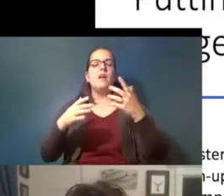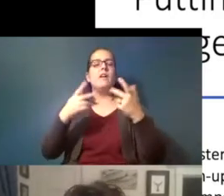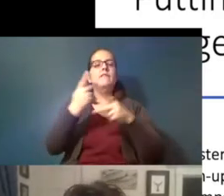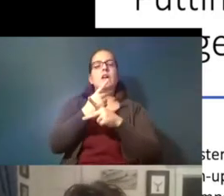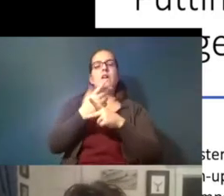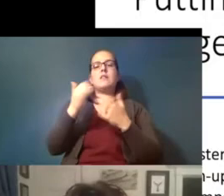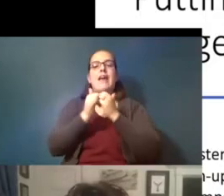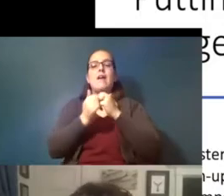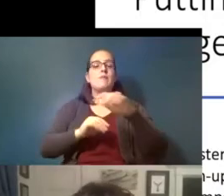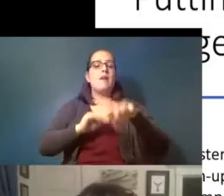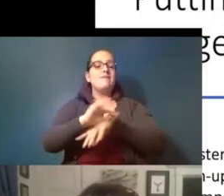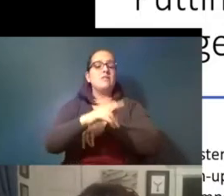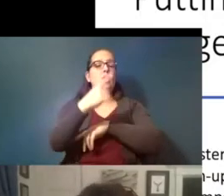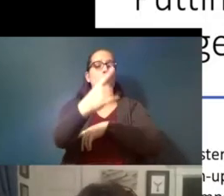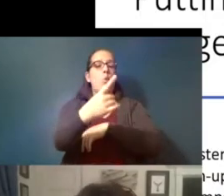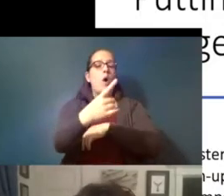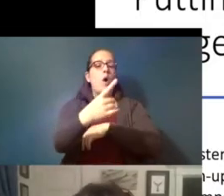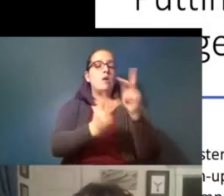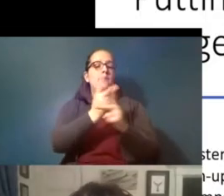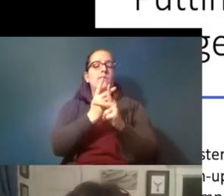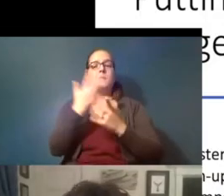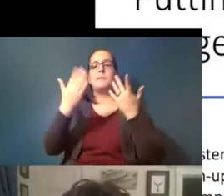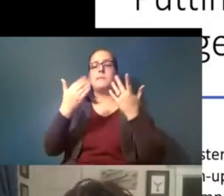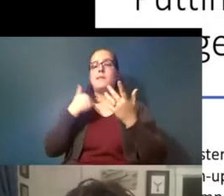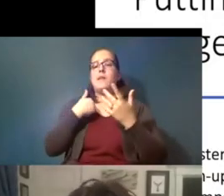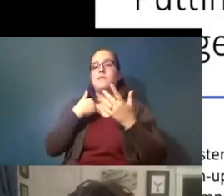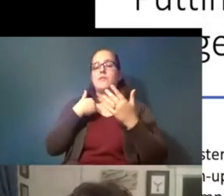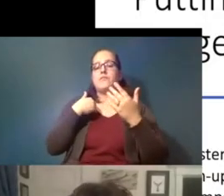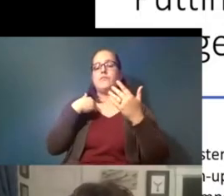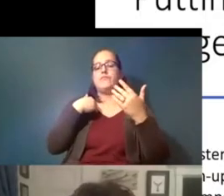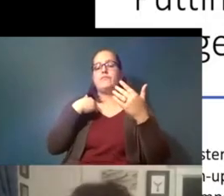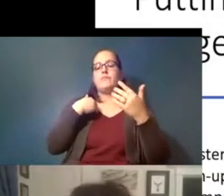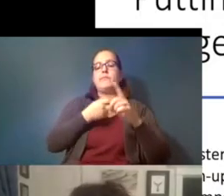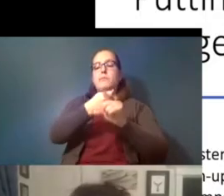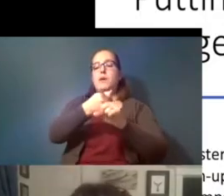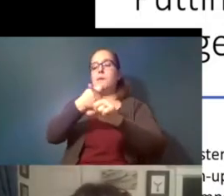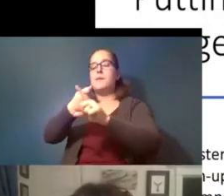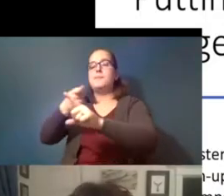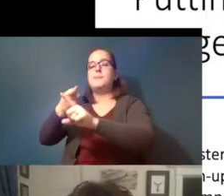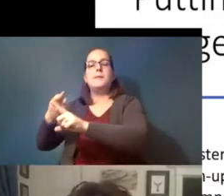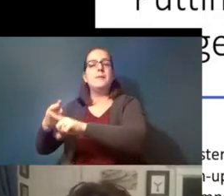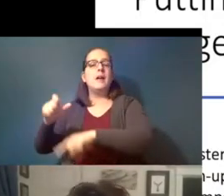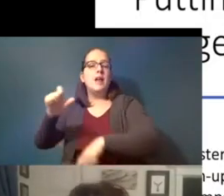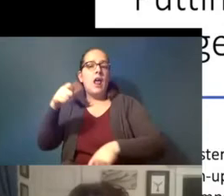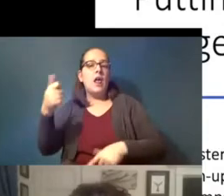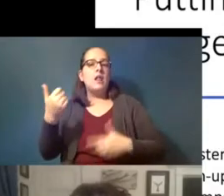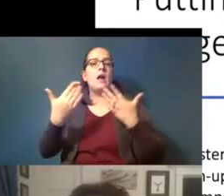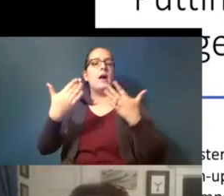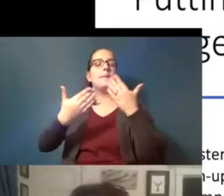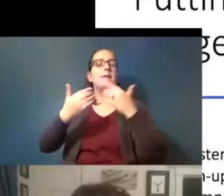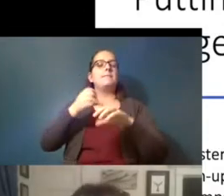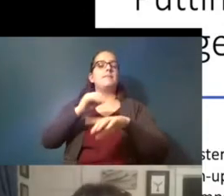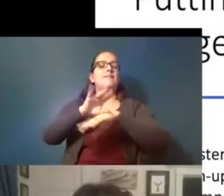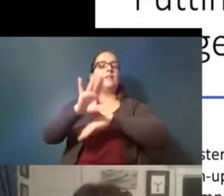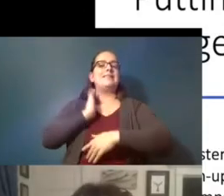species might have a domino effect on others how it might affect our you know ability to